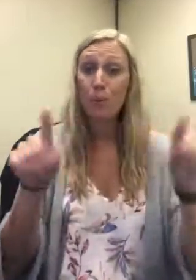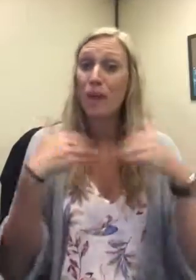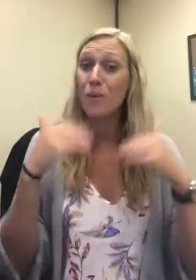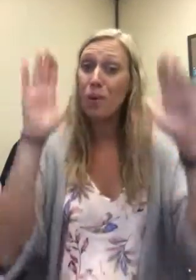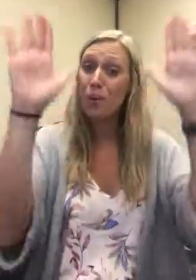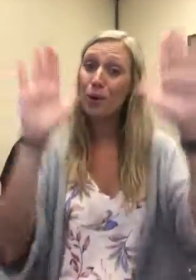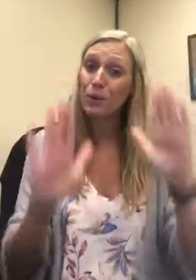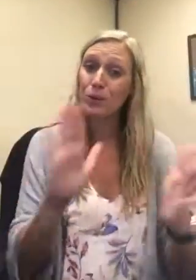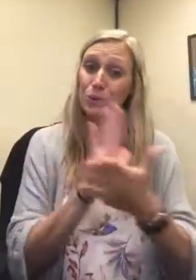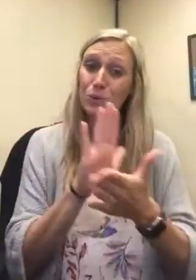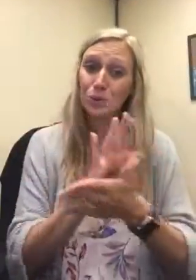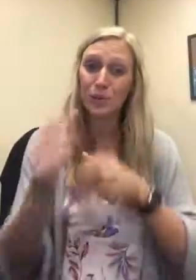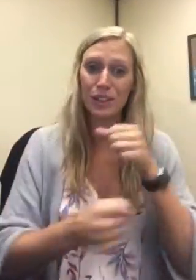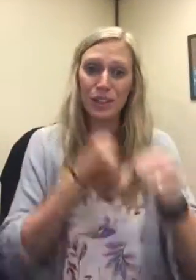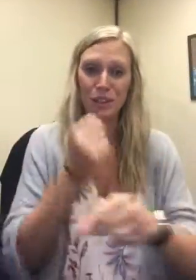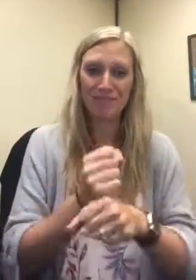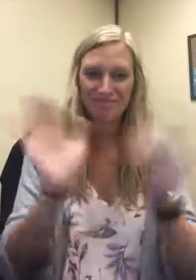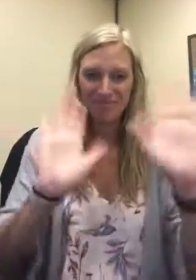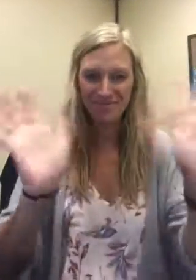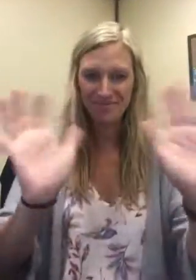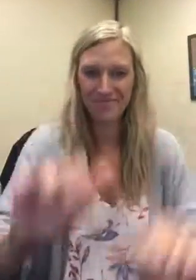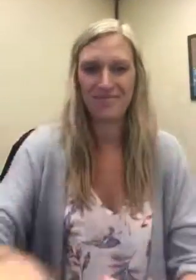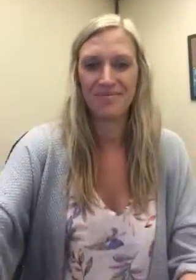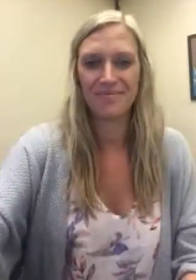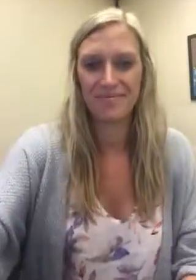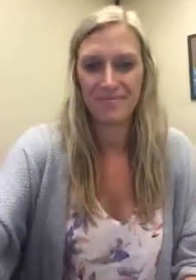I hope you have a wonderful school year!